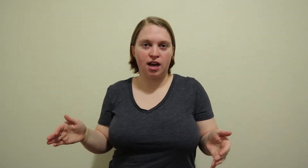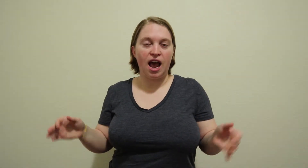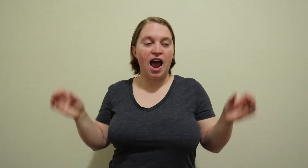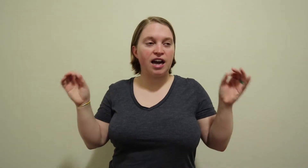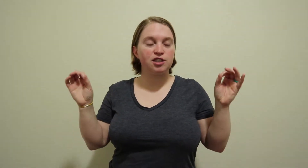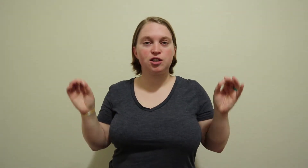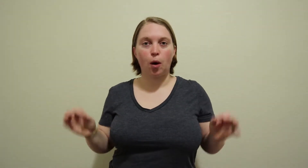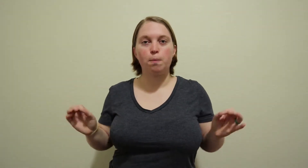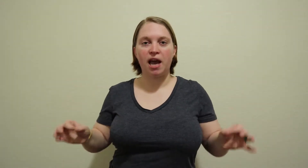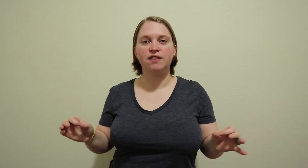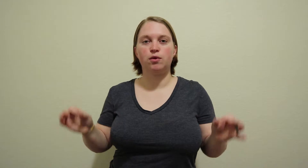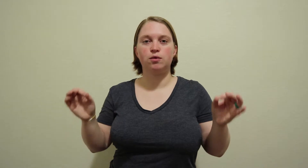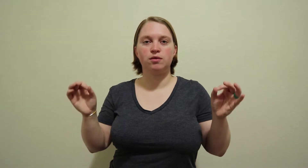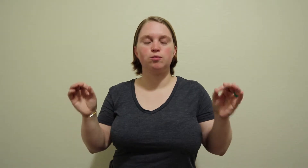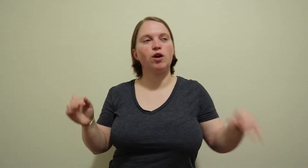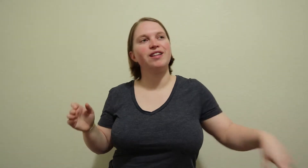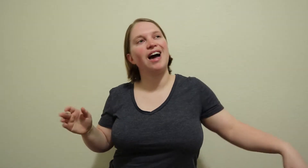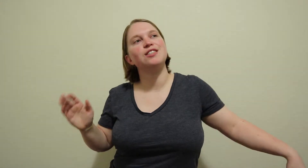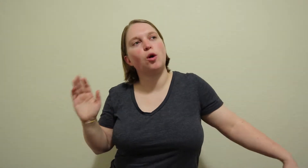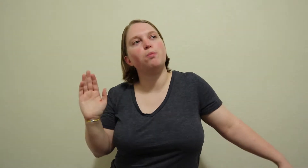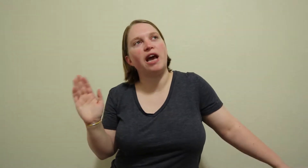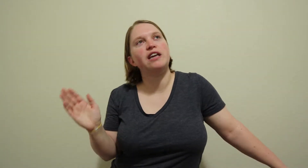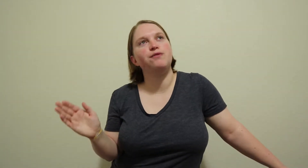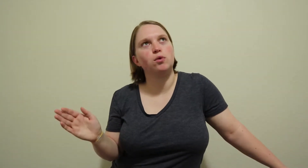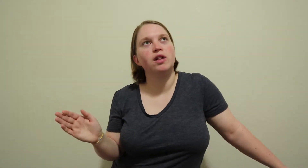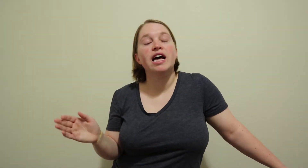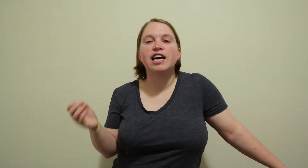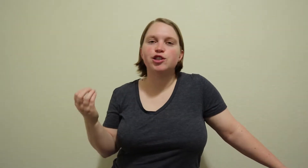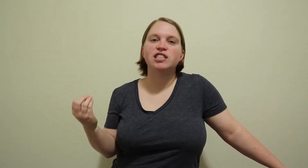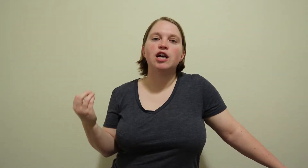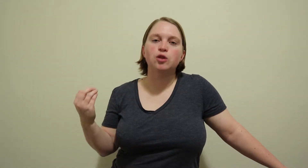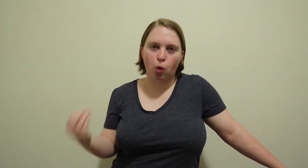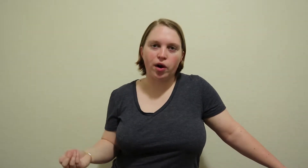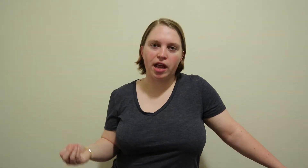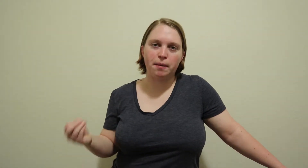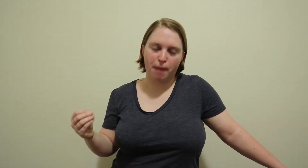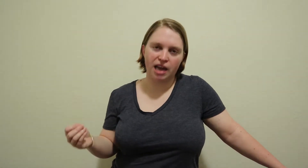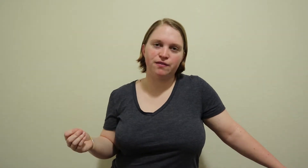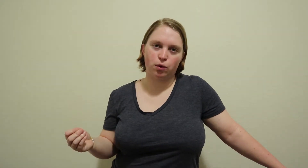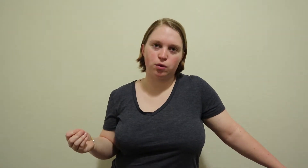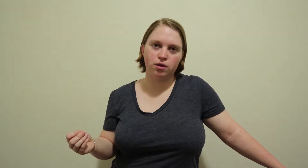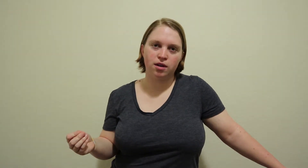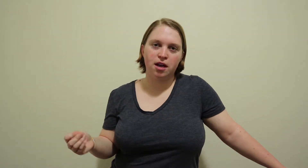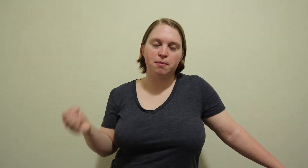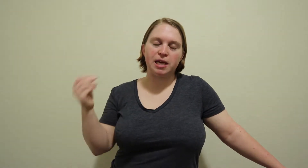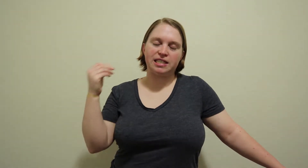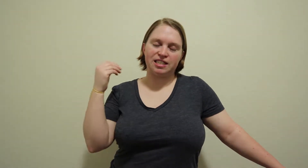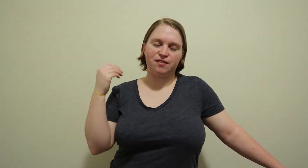and it's so painful, well, not so painful, it's just annoying painful because it's